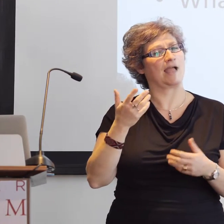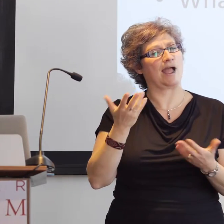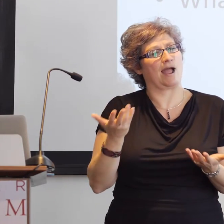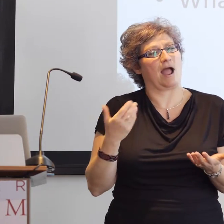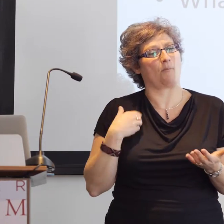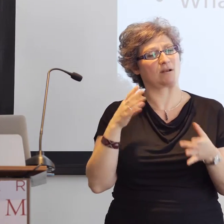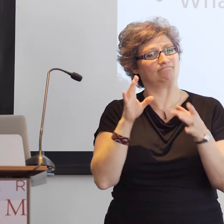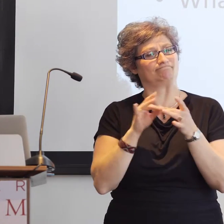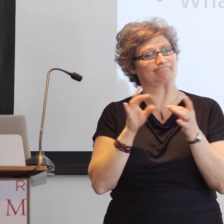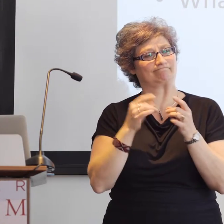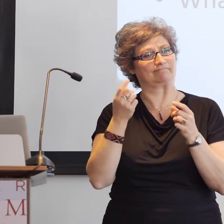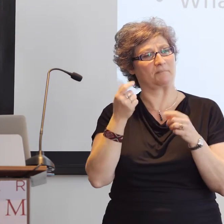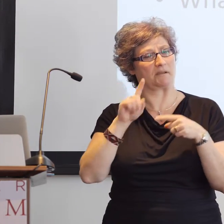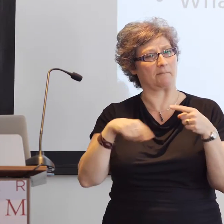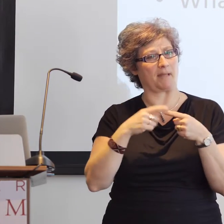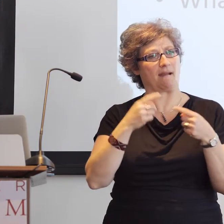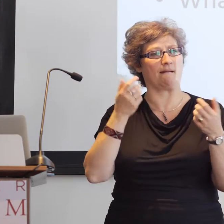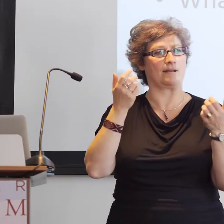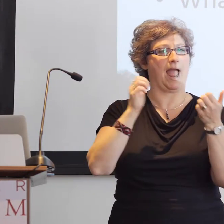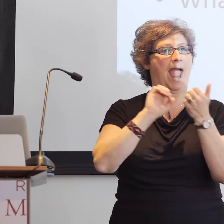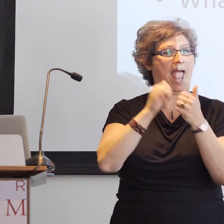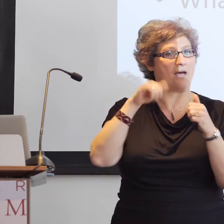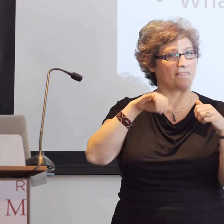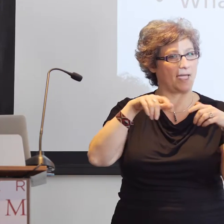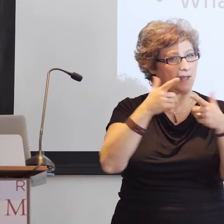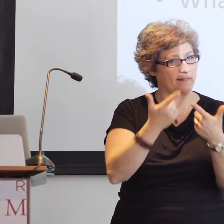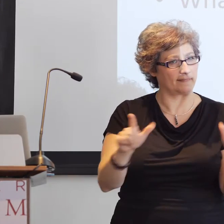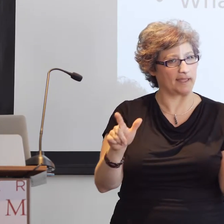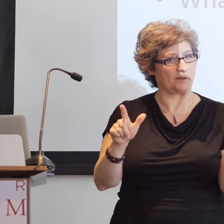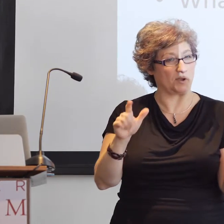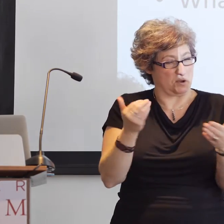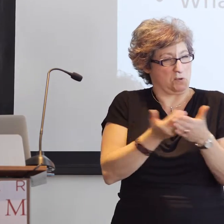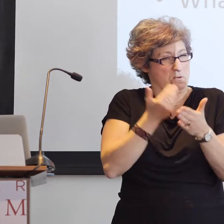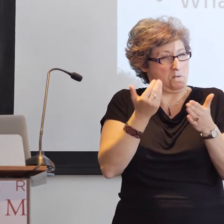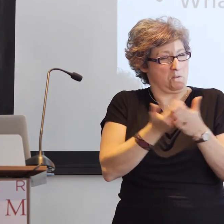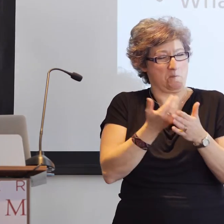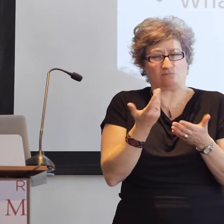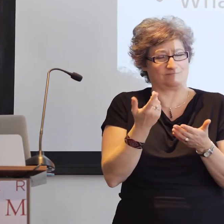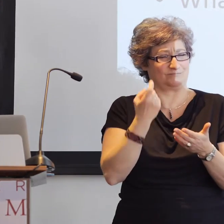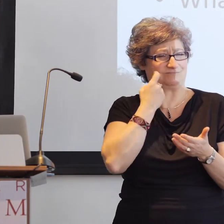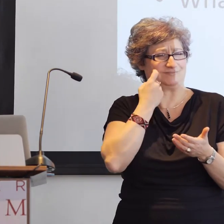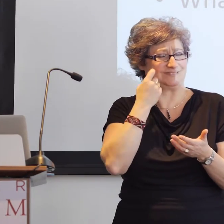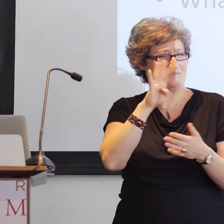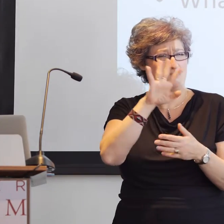And American Sign Language, the language of that community. And those experiences result